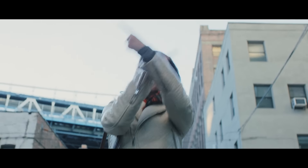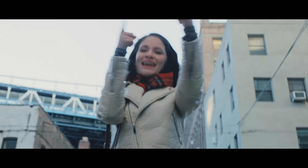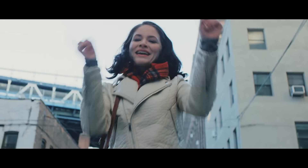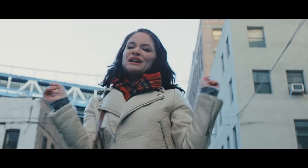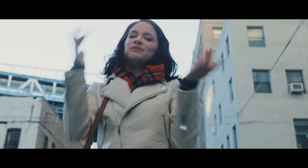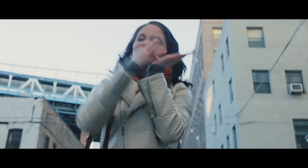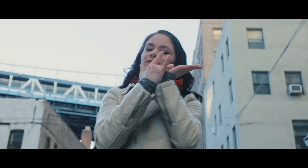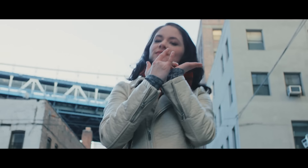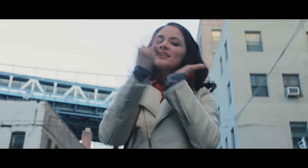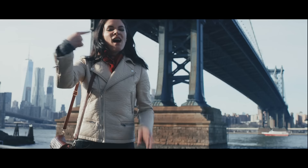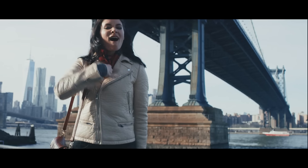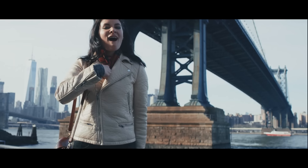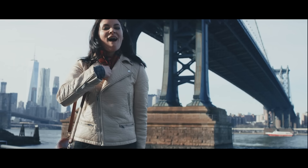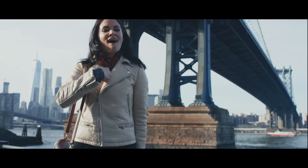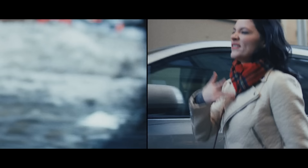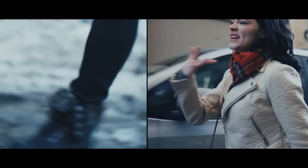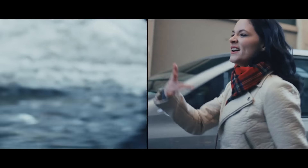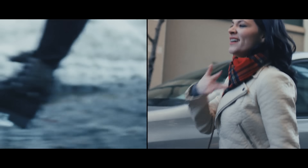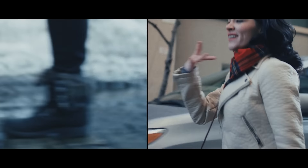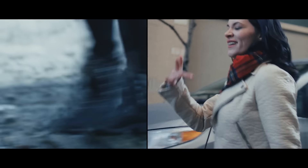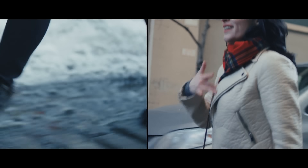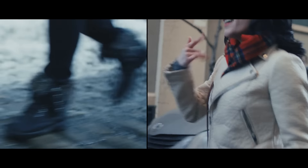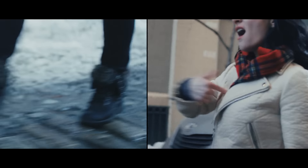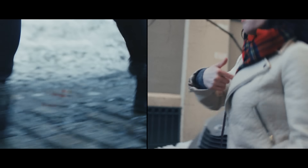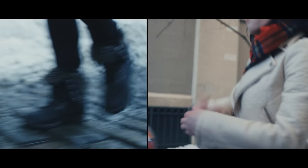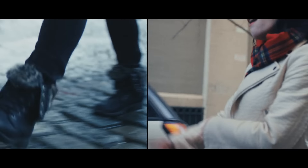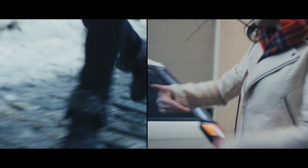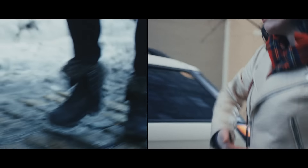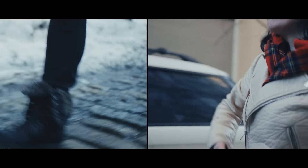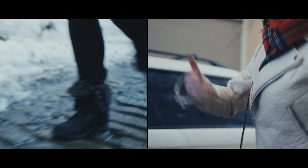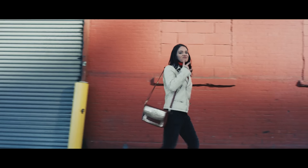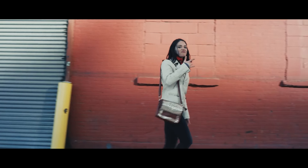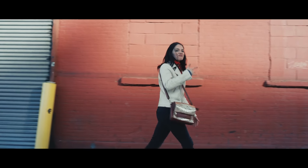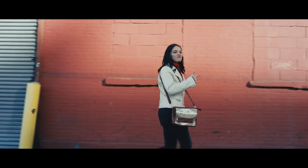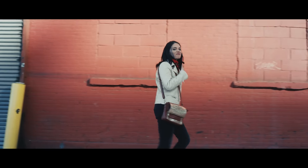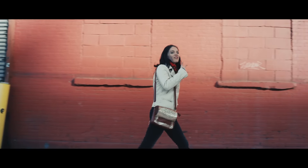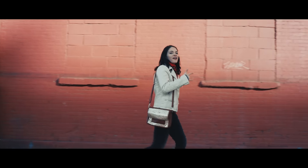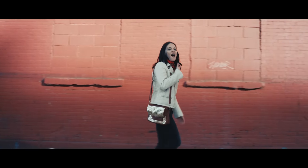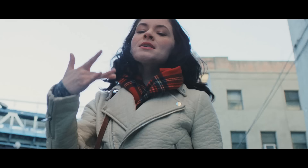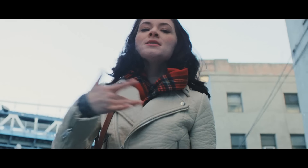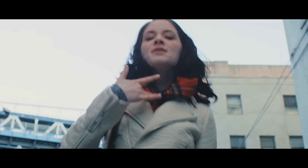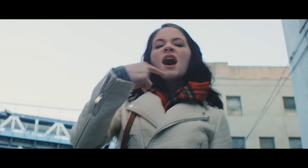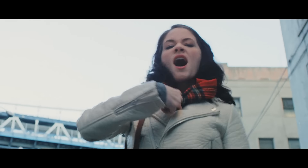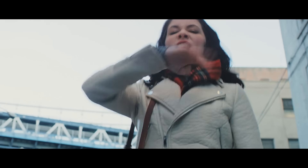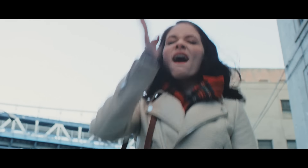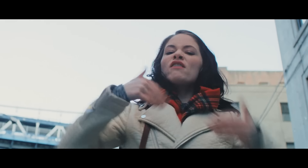GONNA SELL MY SOUL I GOT THIS FEELING I AIN'T NEVER GIVING UP